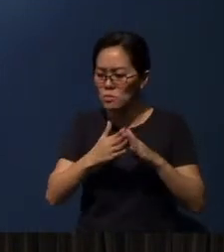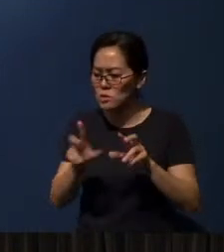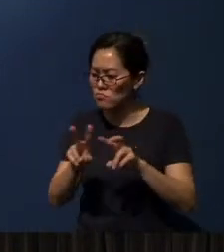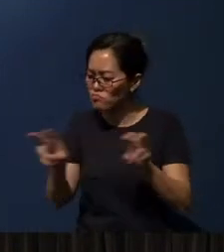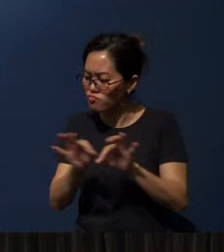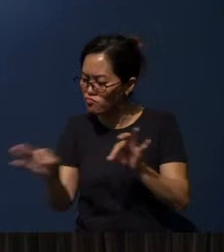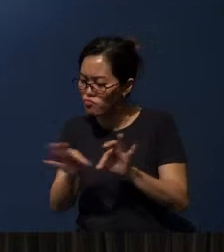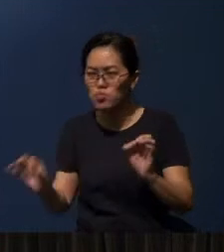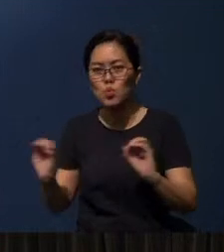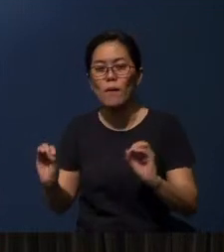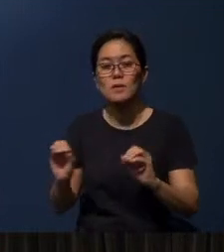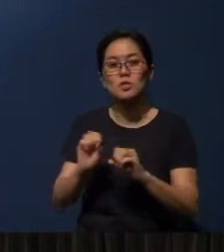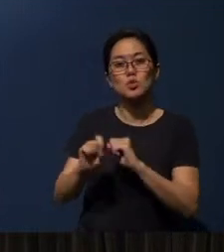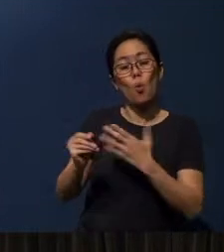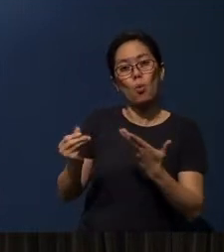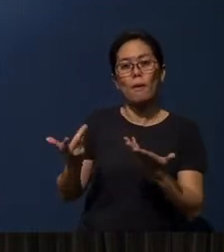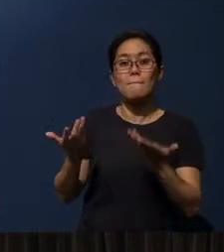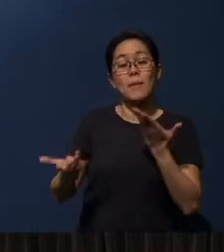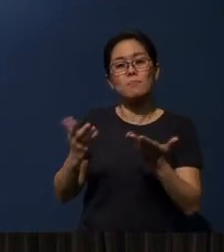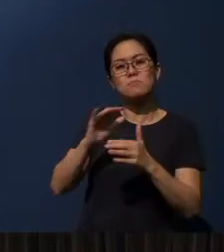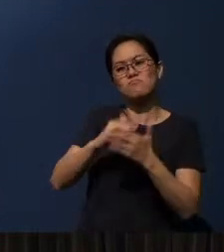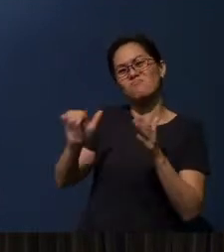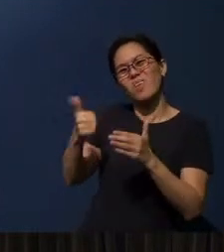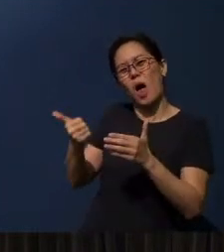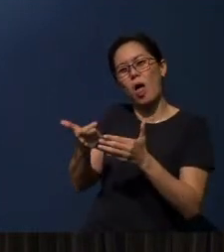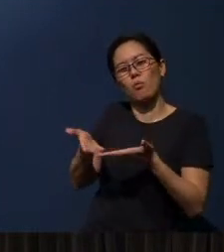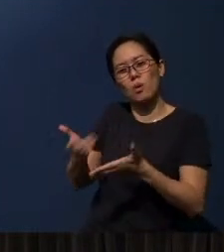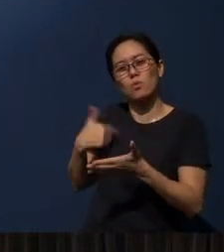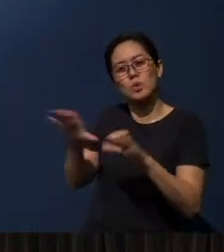So Li-Sa has suggested that maybe there are some other ways that we could do it